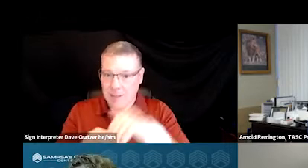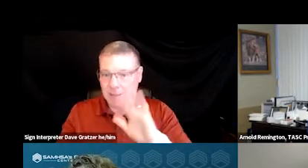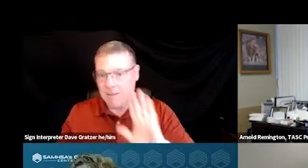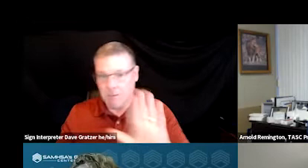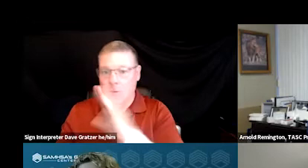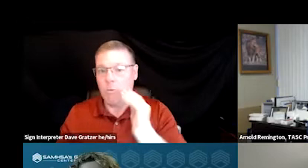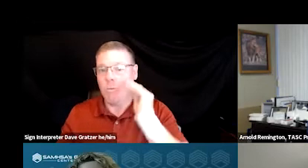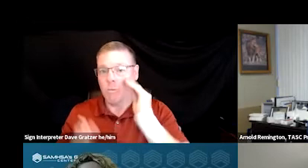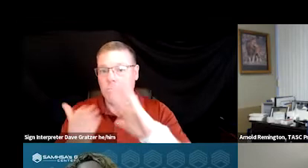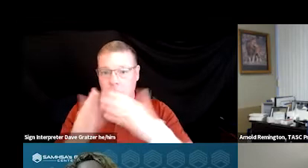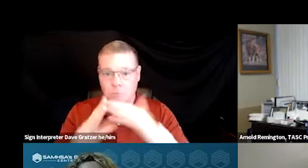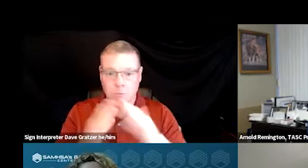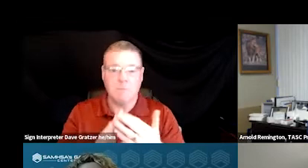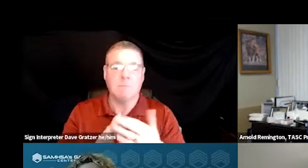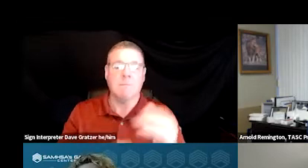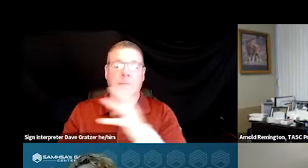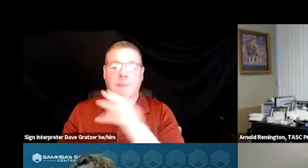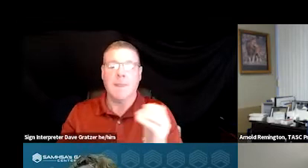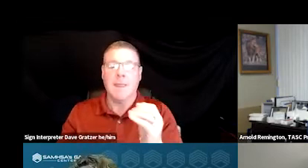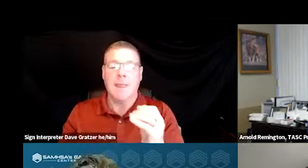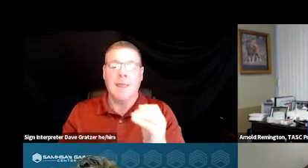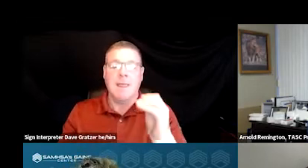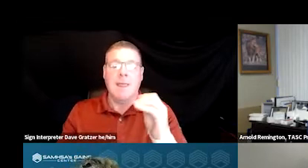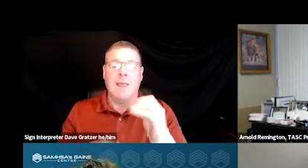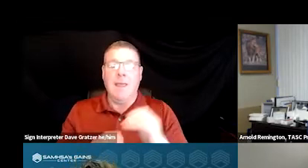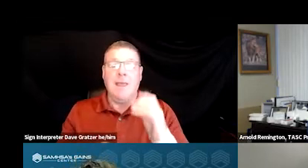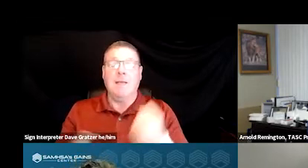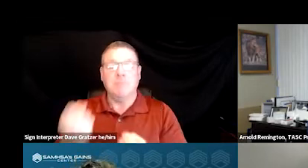so we could really wrap their supports around them